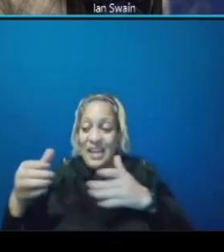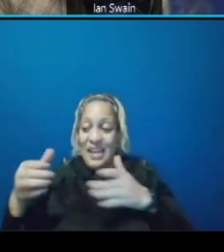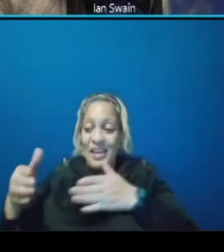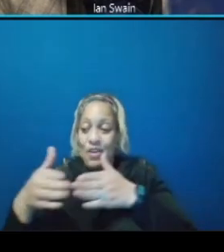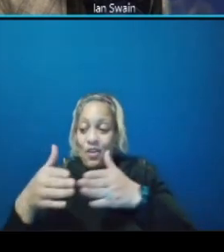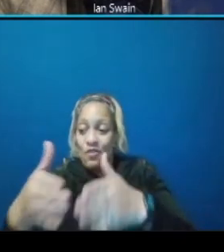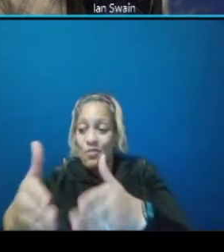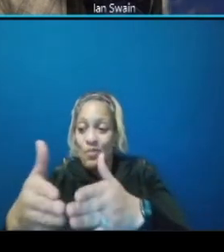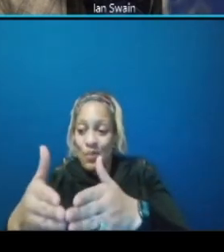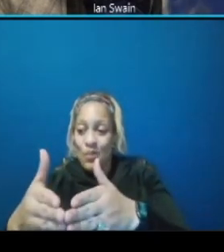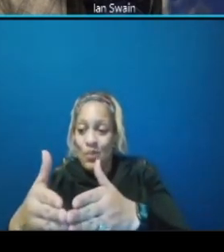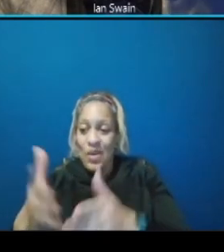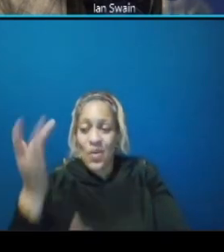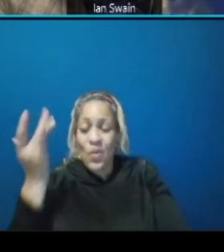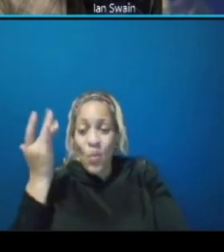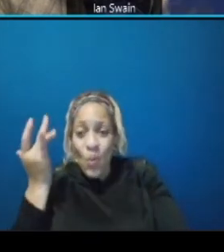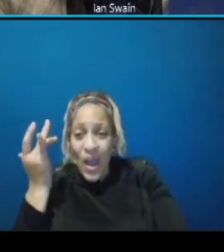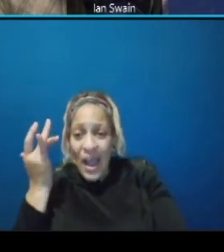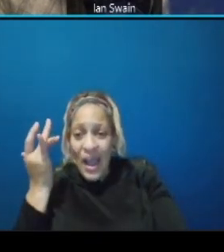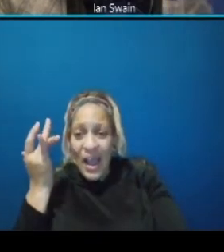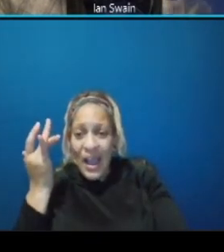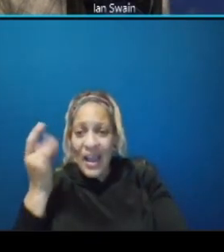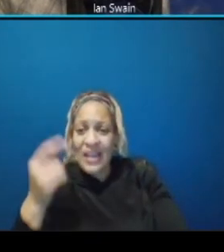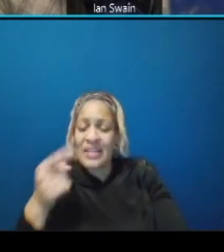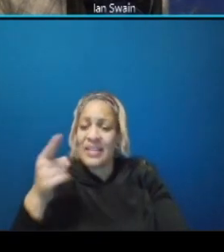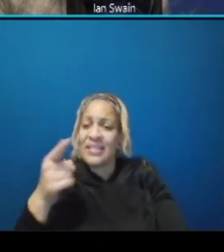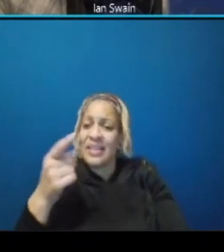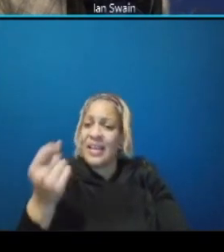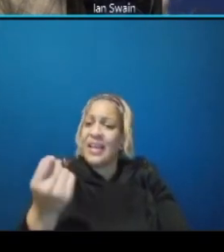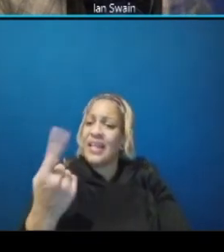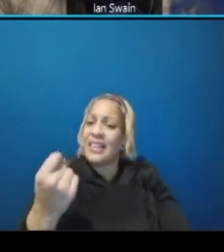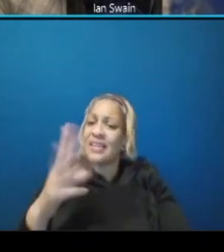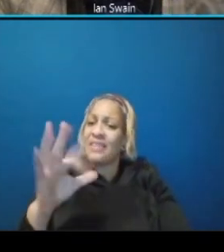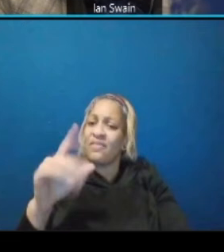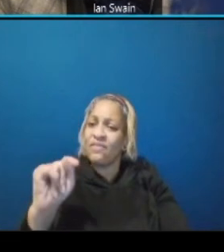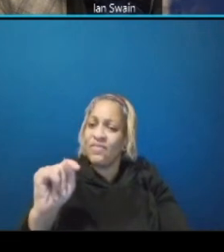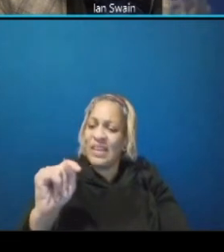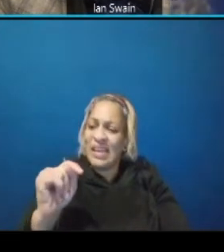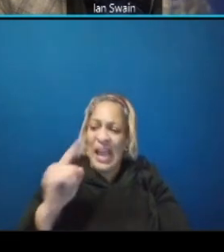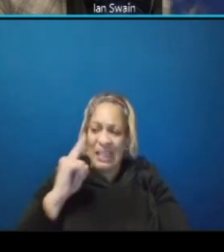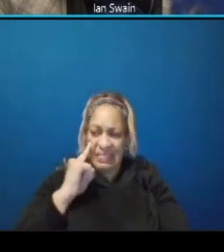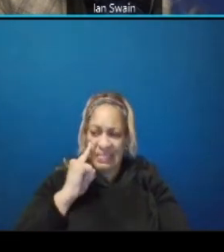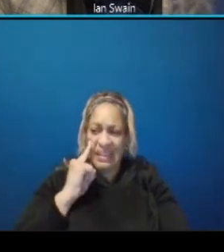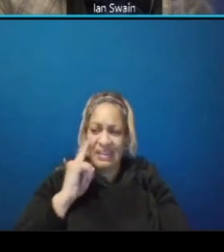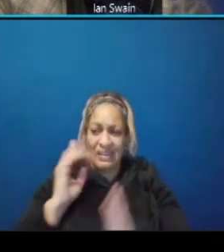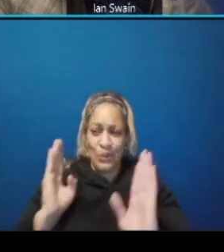pretty narrow for a popular walking and biking path couldn't you repurpose some of the extra